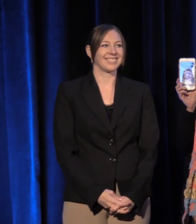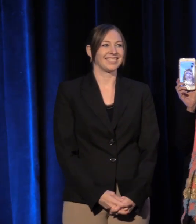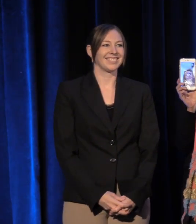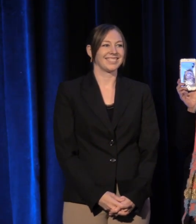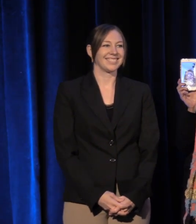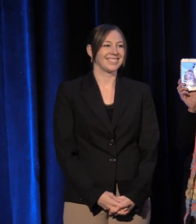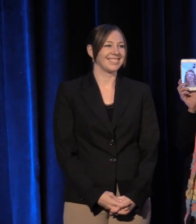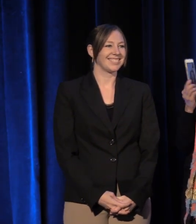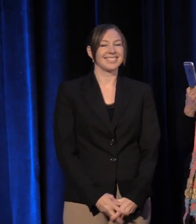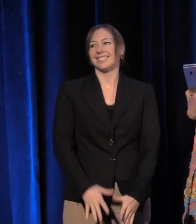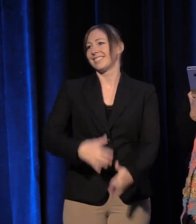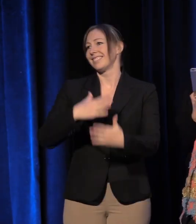Thank you, Leslie.